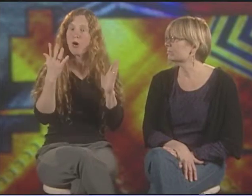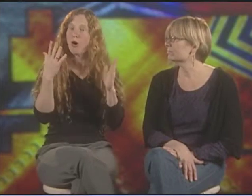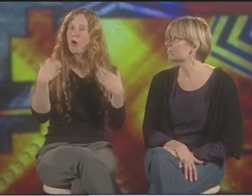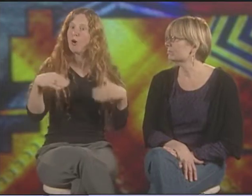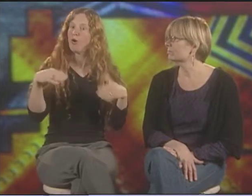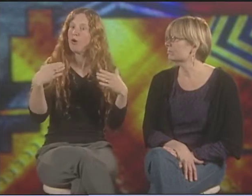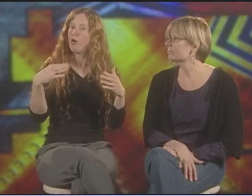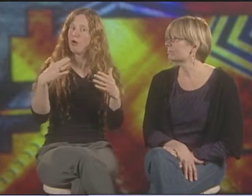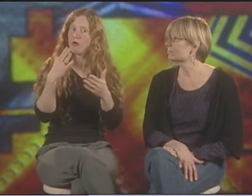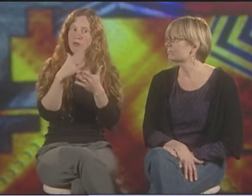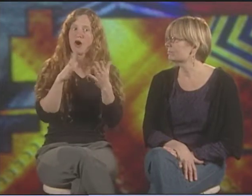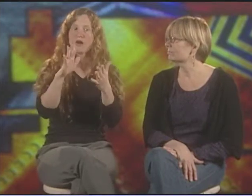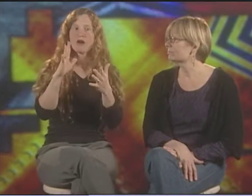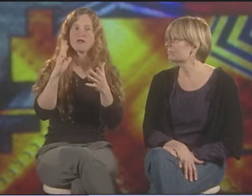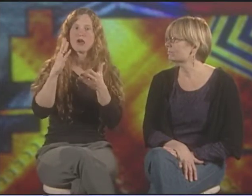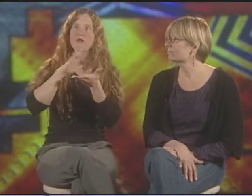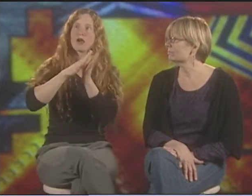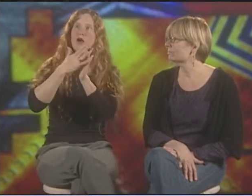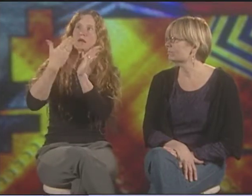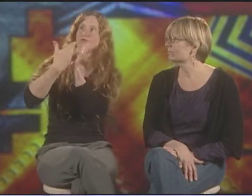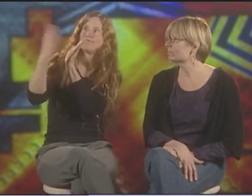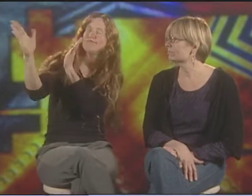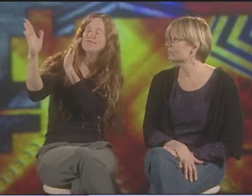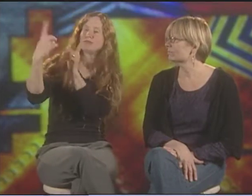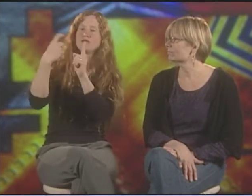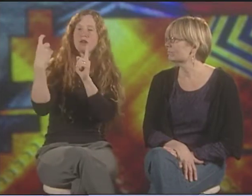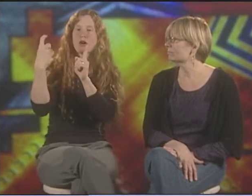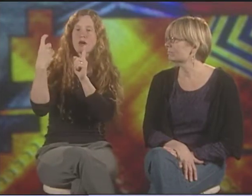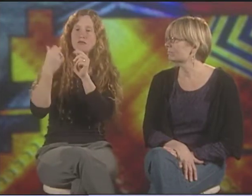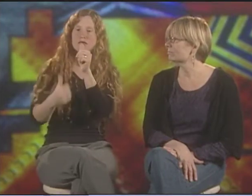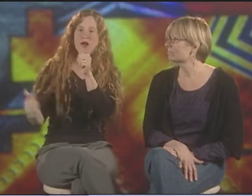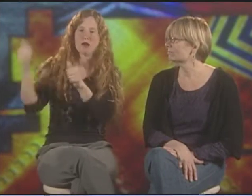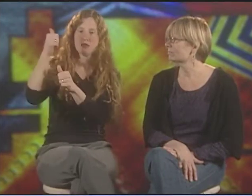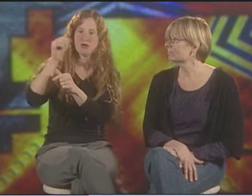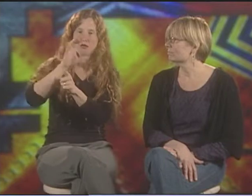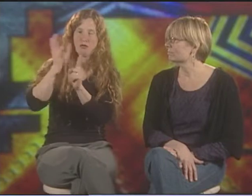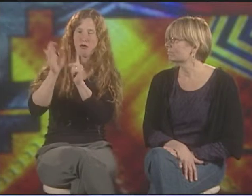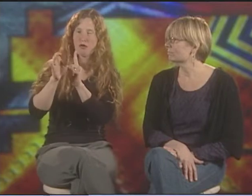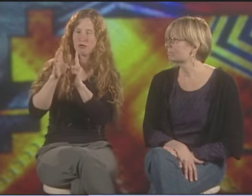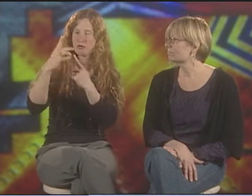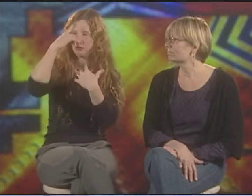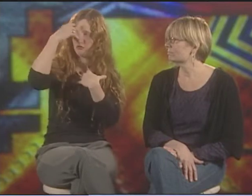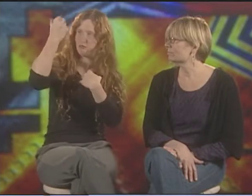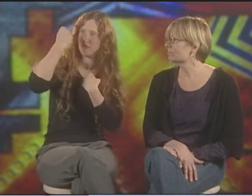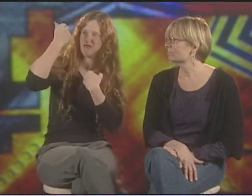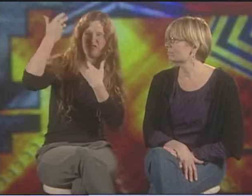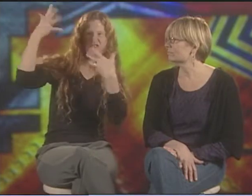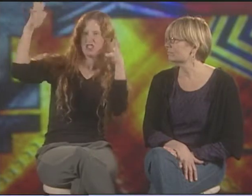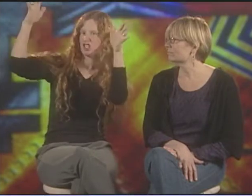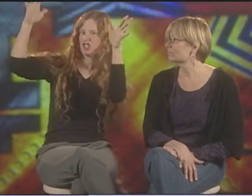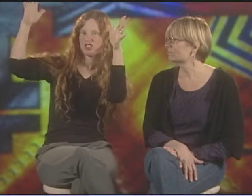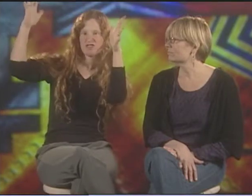THAT THEY WERE TRYING TO BECOME INDEPENDENT OF THAT DOMINANT CULTURE AND THAT CO-OPTION OF THEIR IDENTITY.